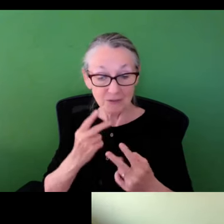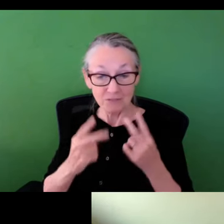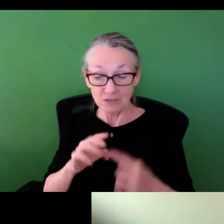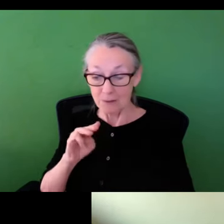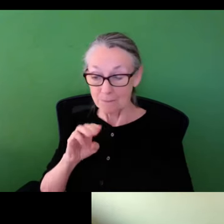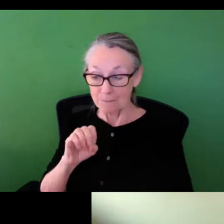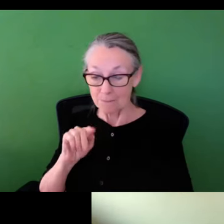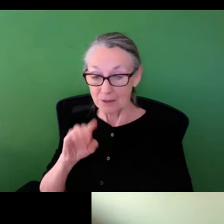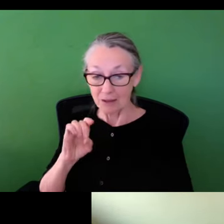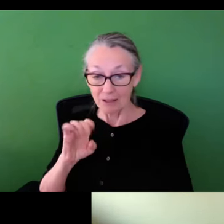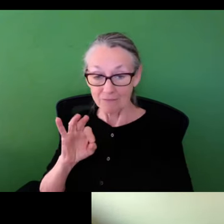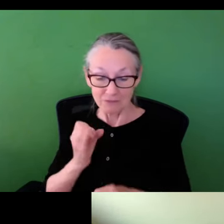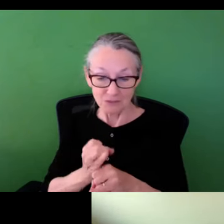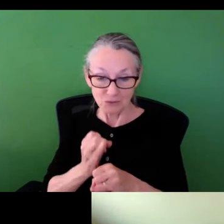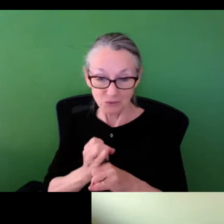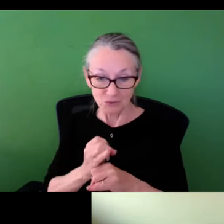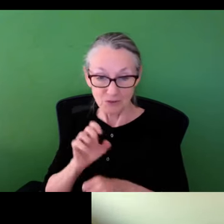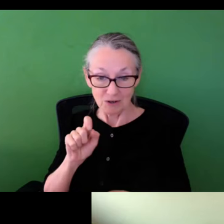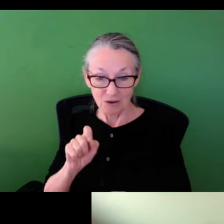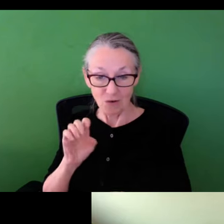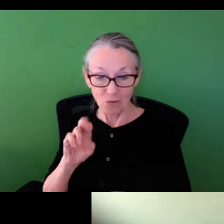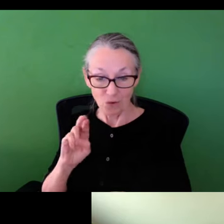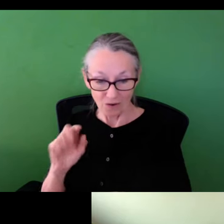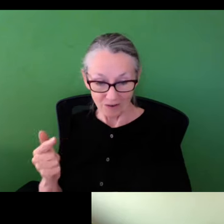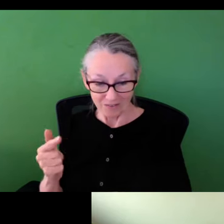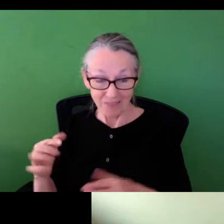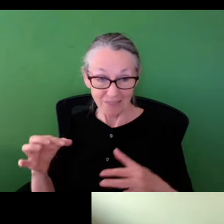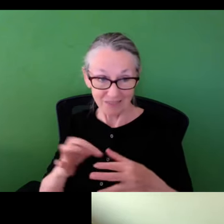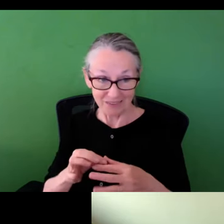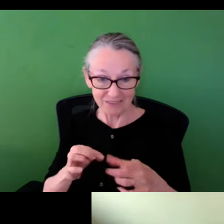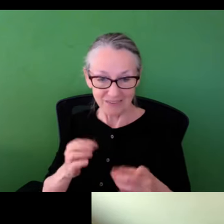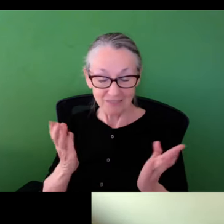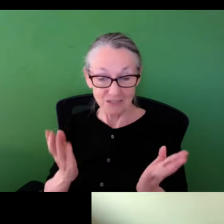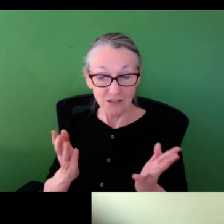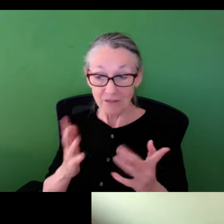Thank you, Marccus, and thanks to all of you for joining